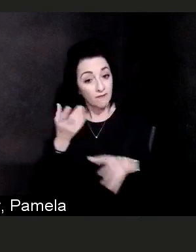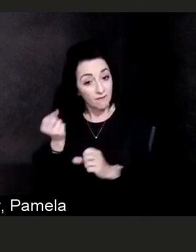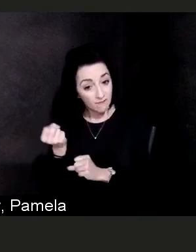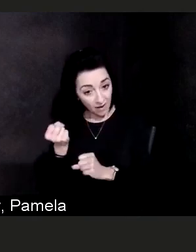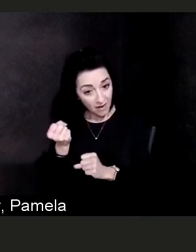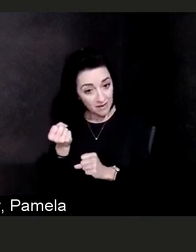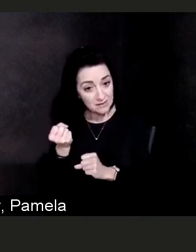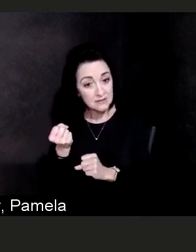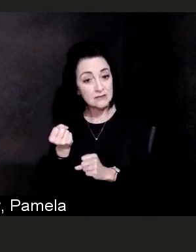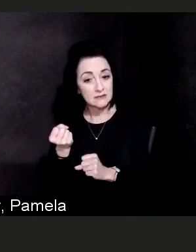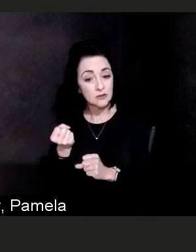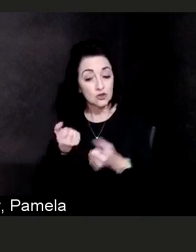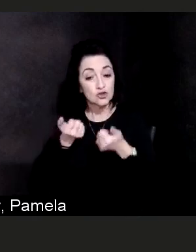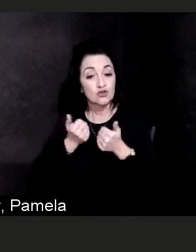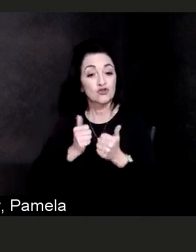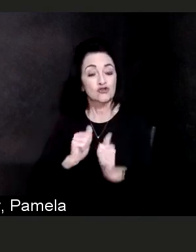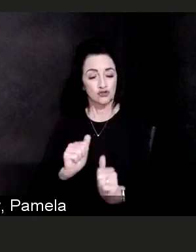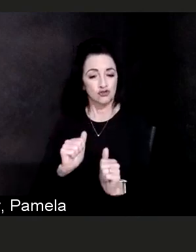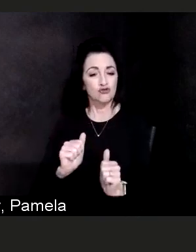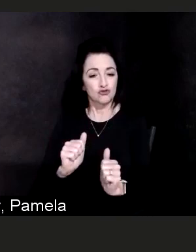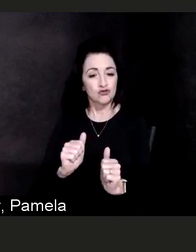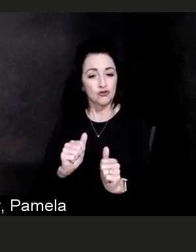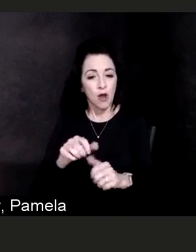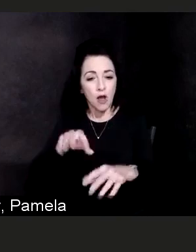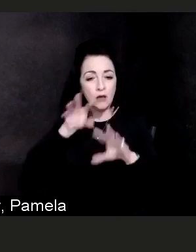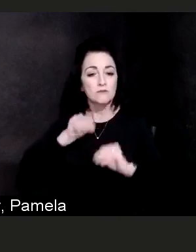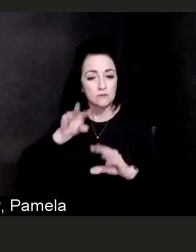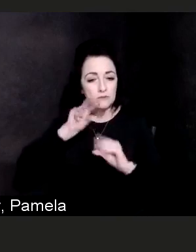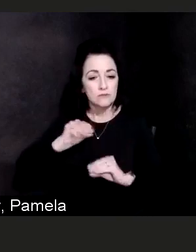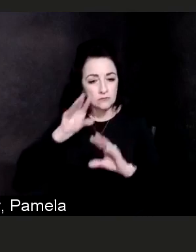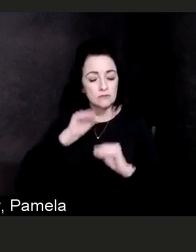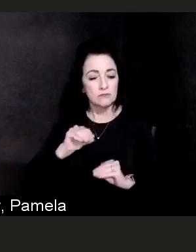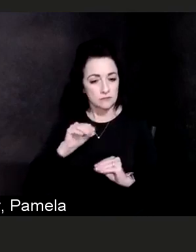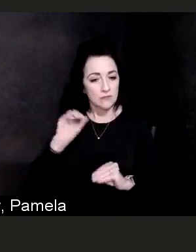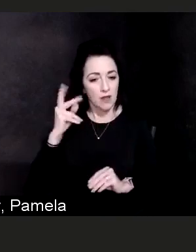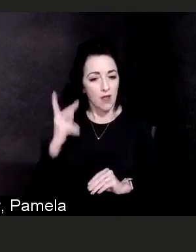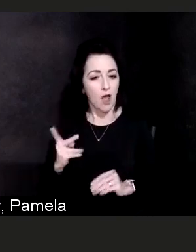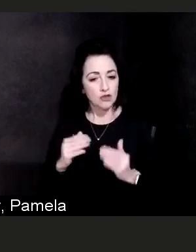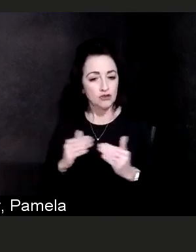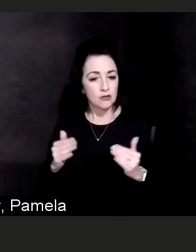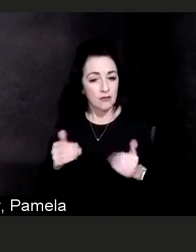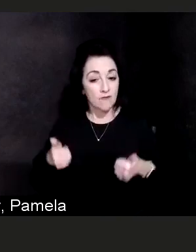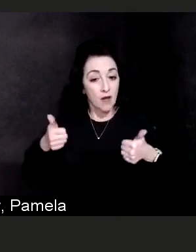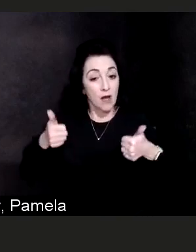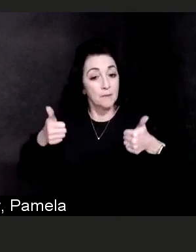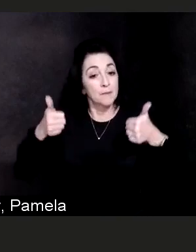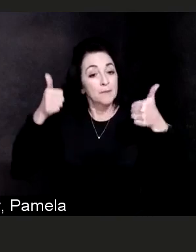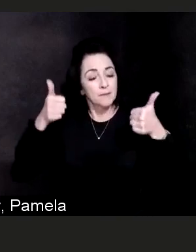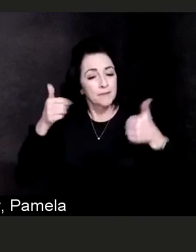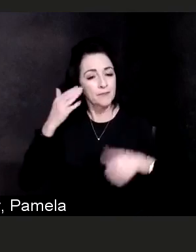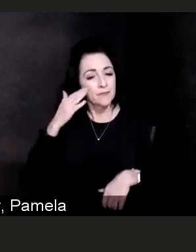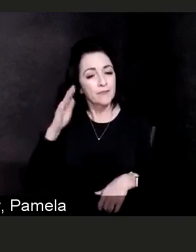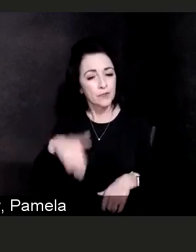to try to compensate and keep their oxygen levels up, we all know that people can get tired from that.